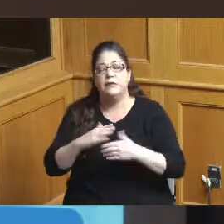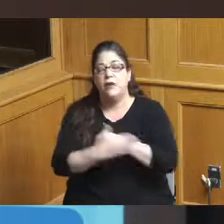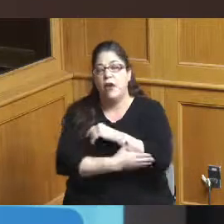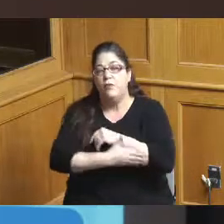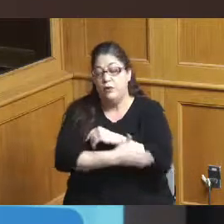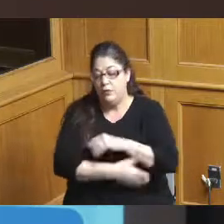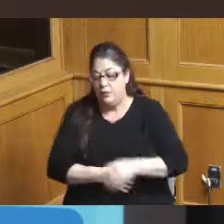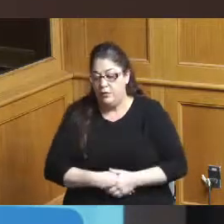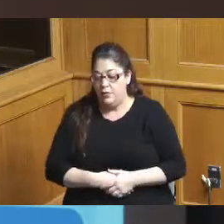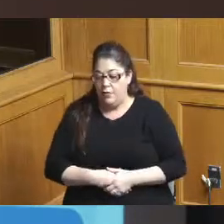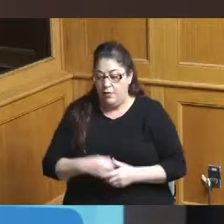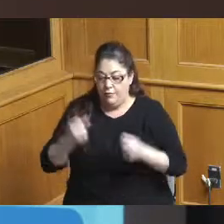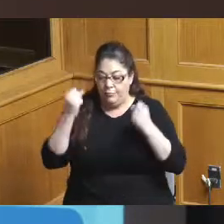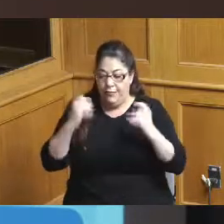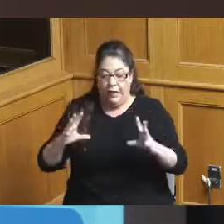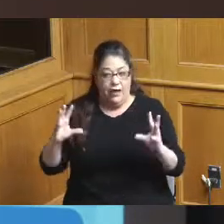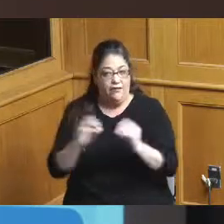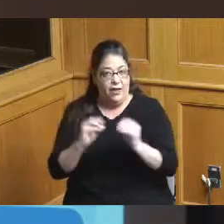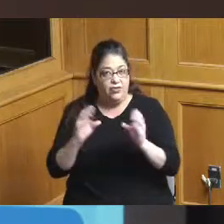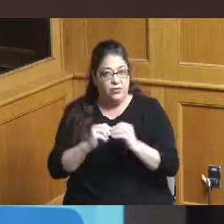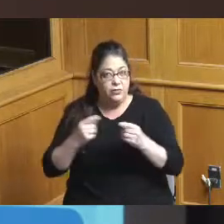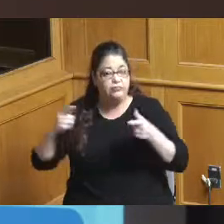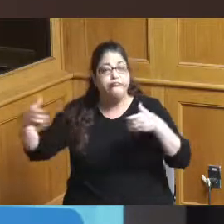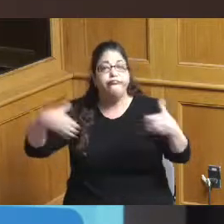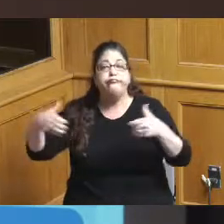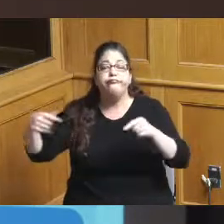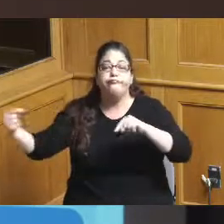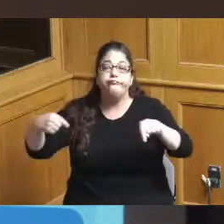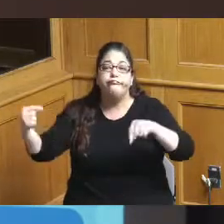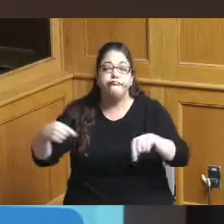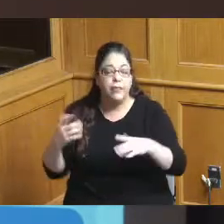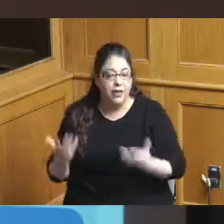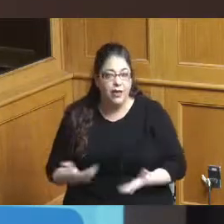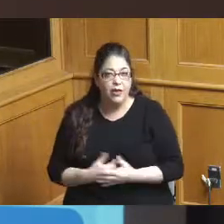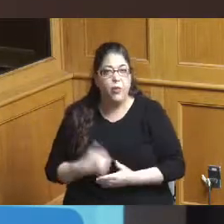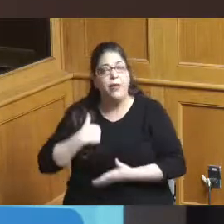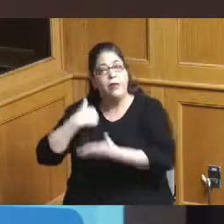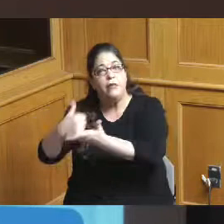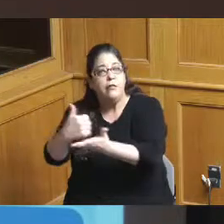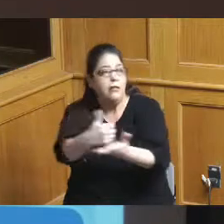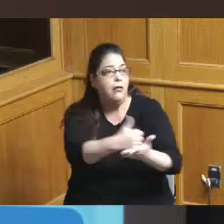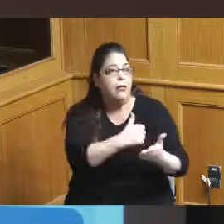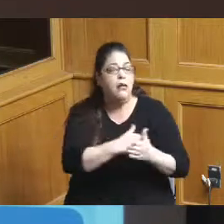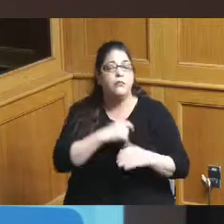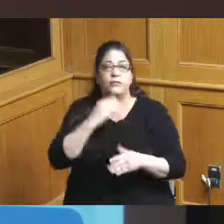nodes here in Hamilton County and we've been involved in helping to to fund all of those